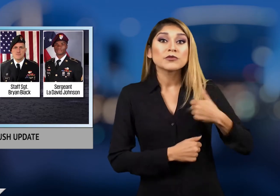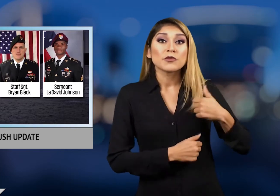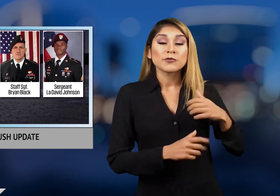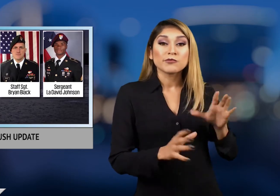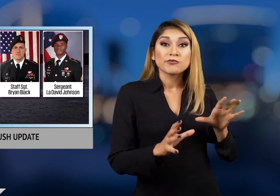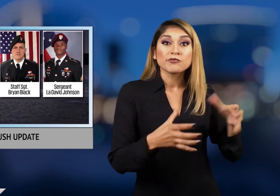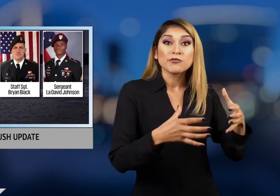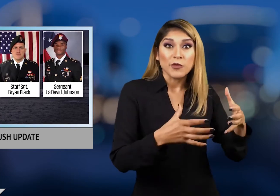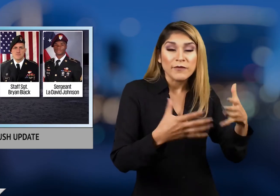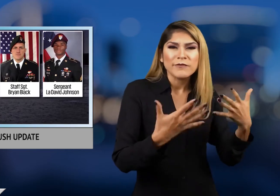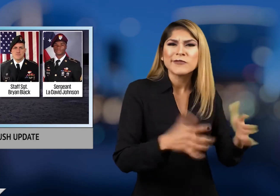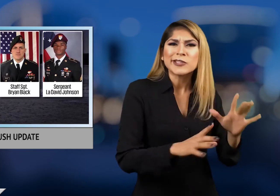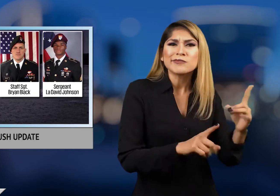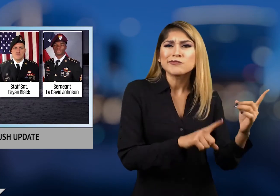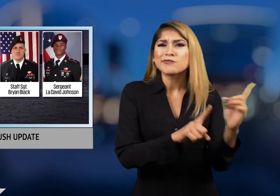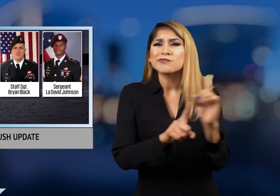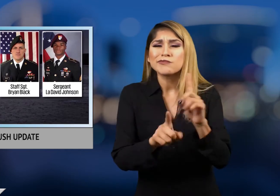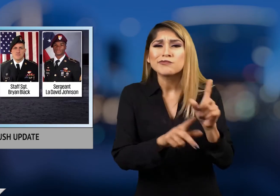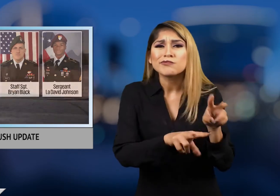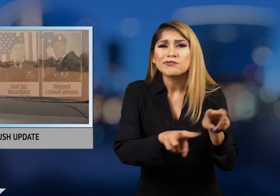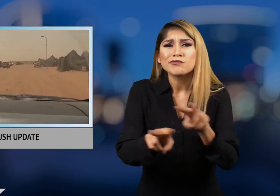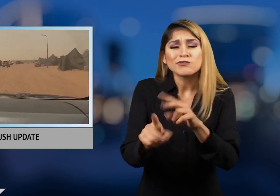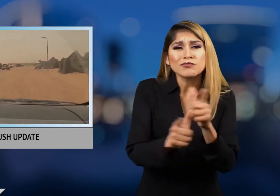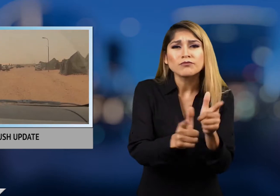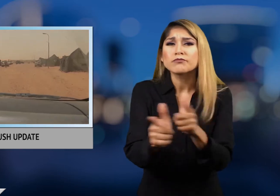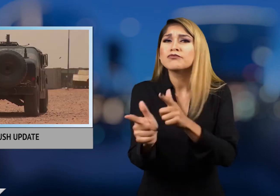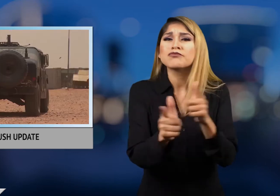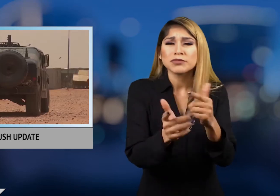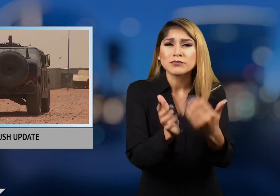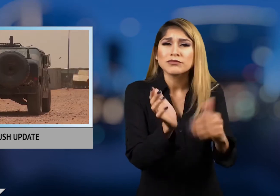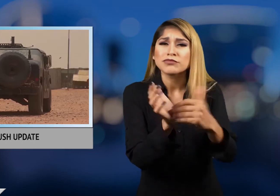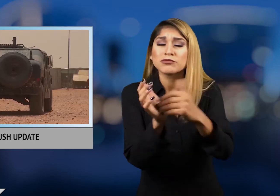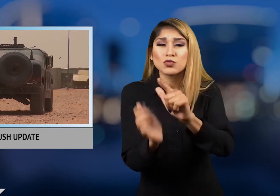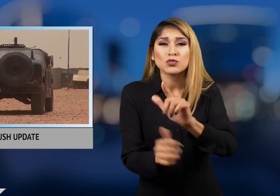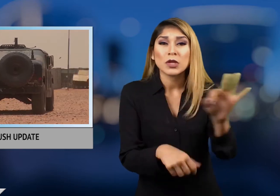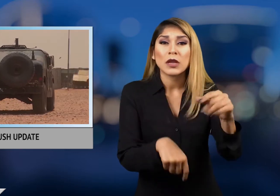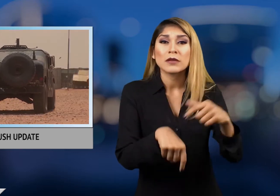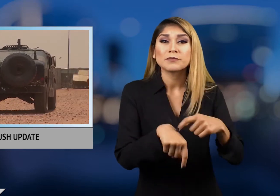29 similar patrols before.